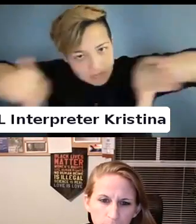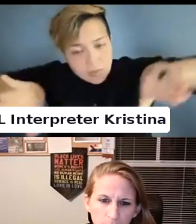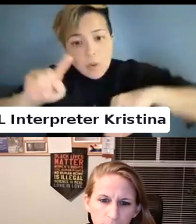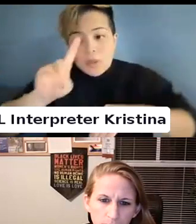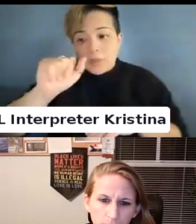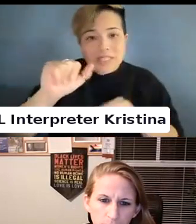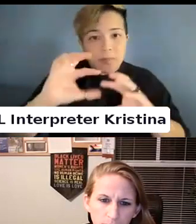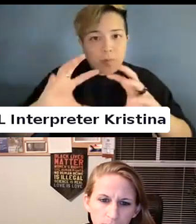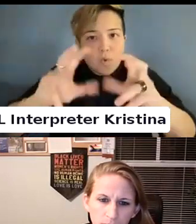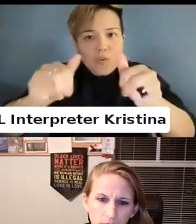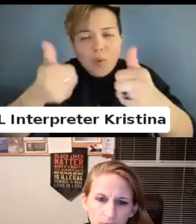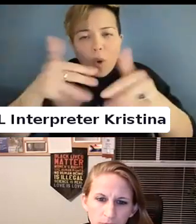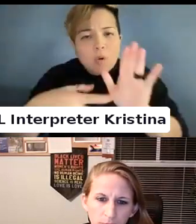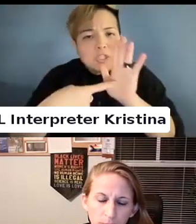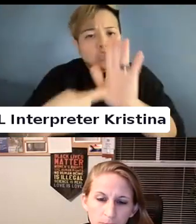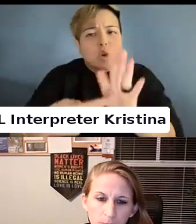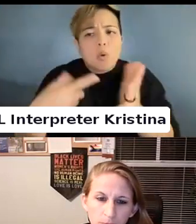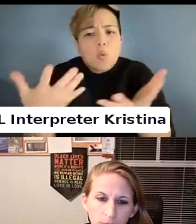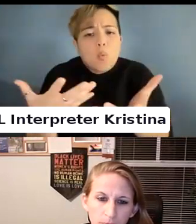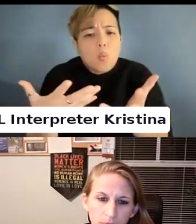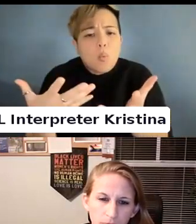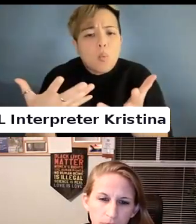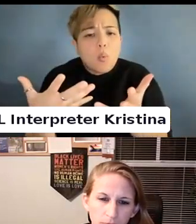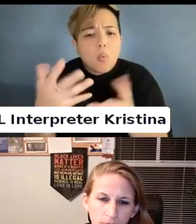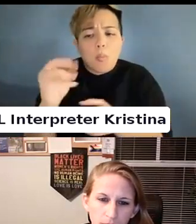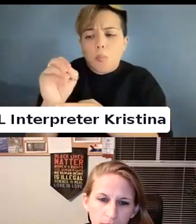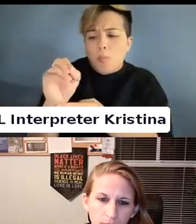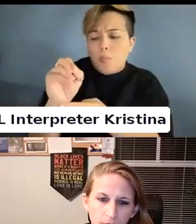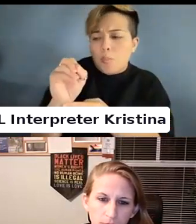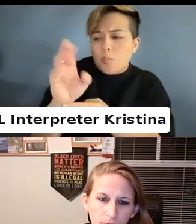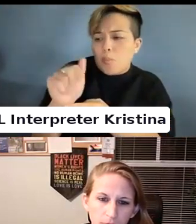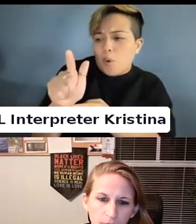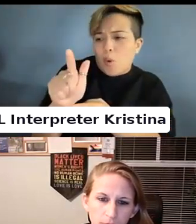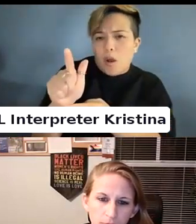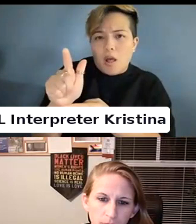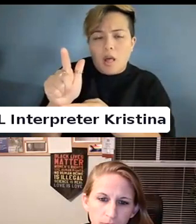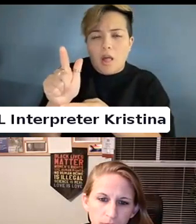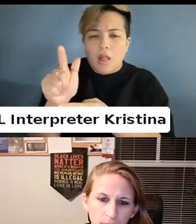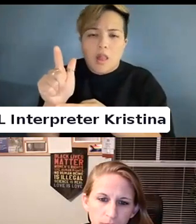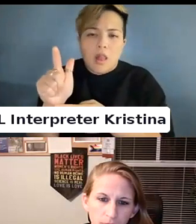showing what moral compromises it was willing to make.